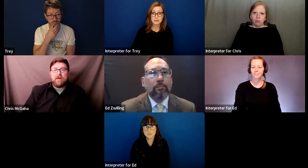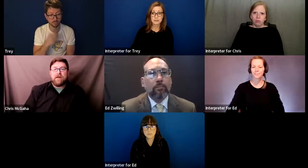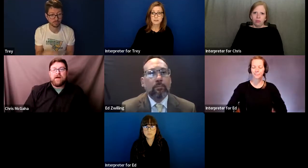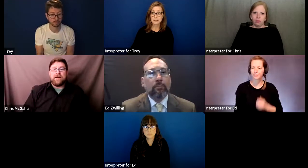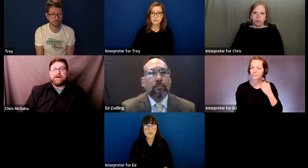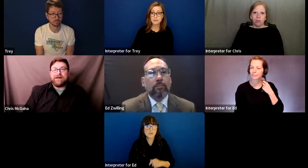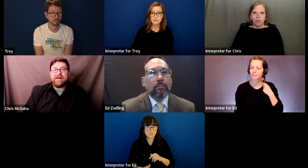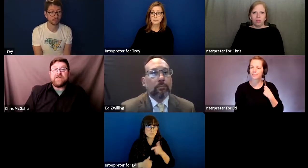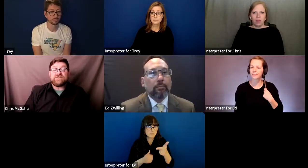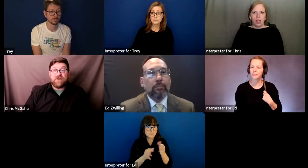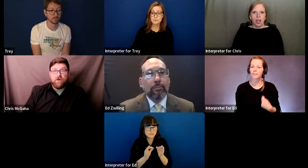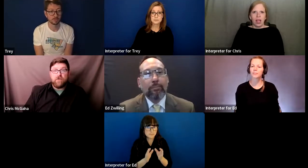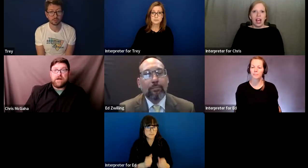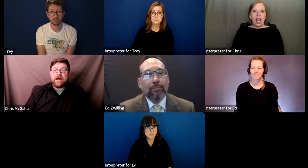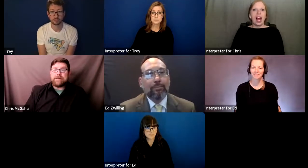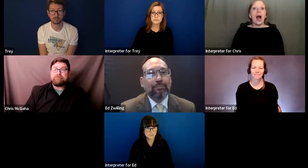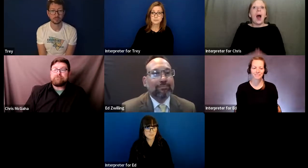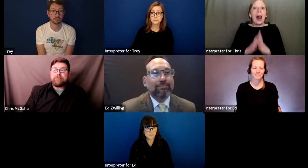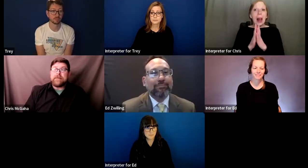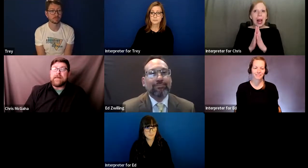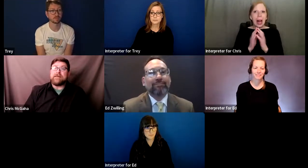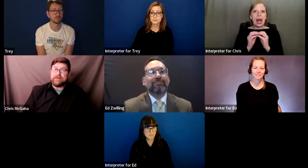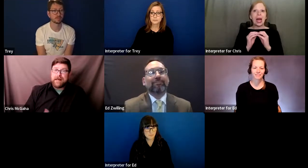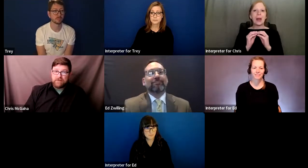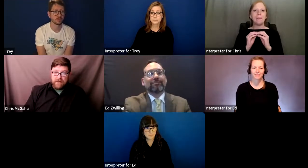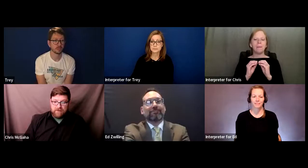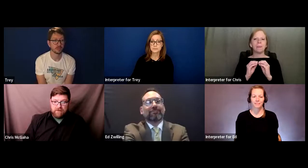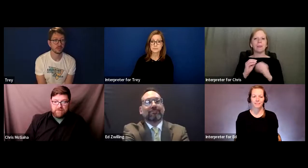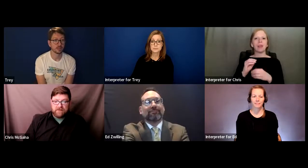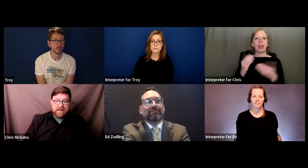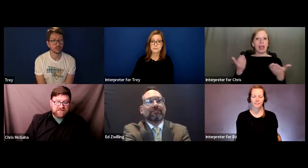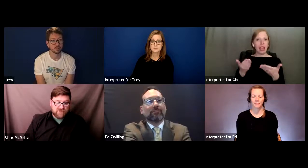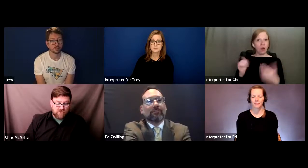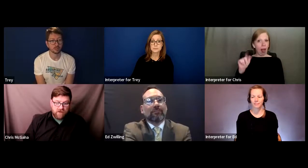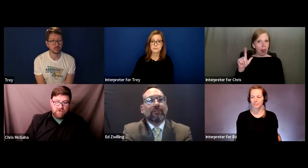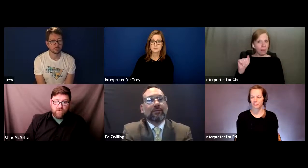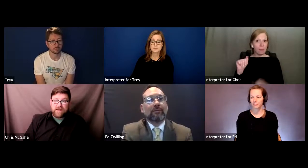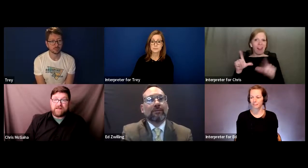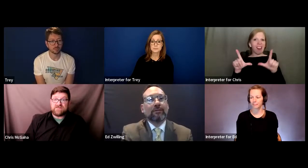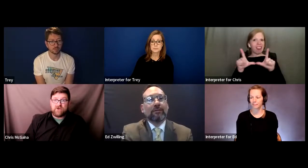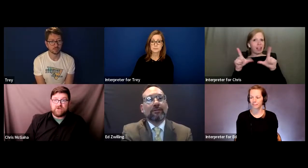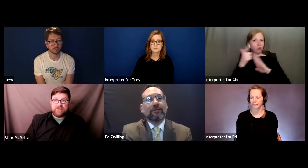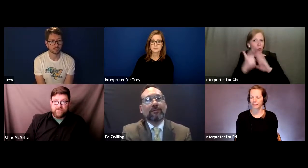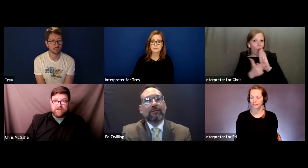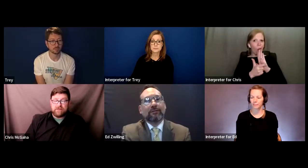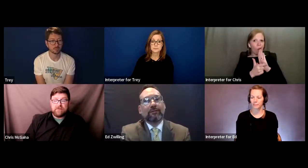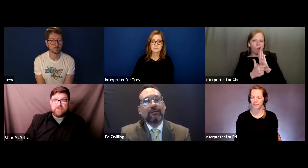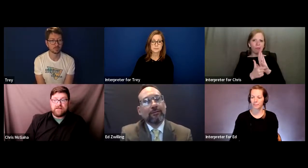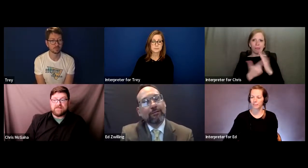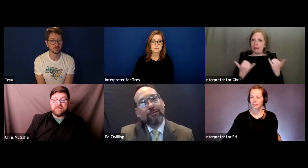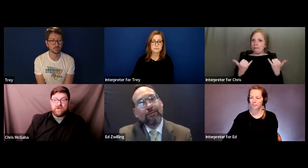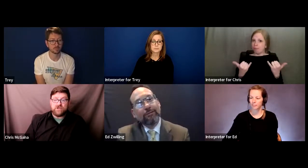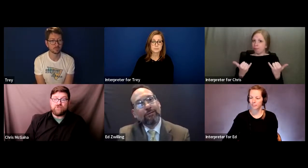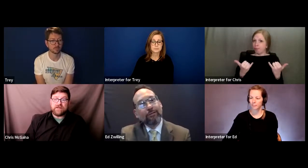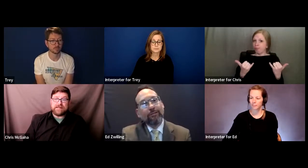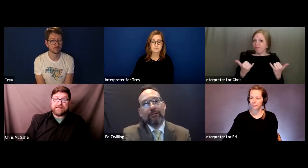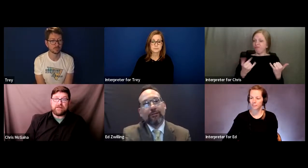Chris: So in Alabama, the licensure law, the way it's currently written is you can get